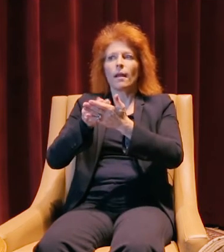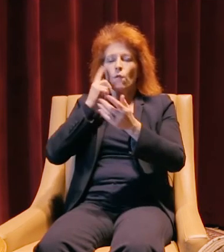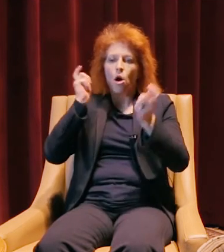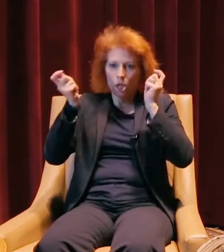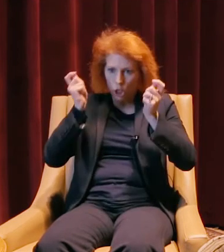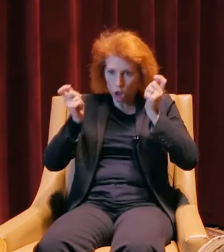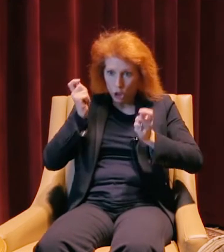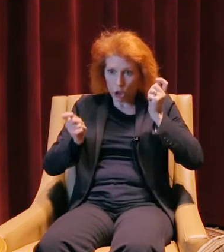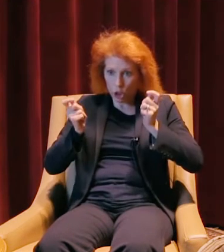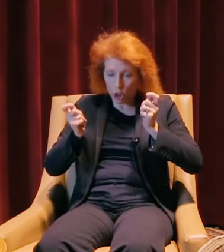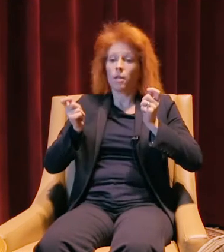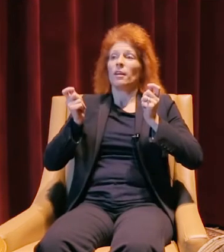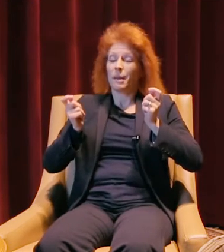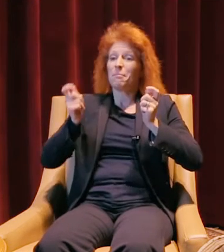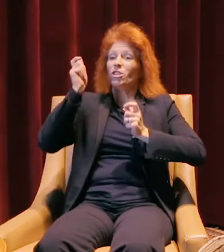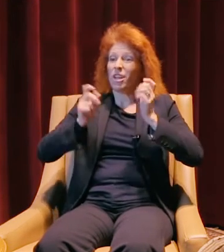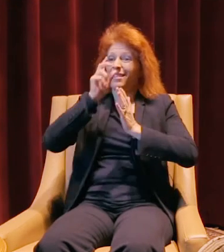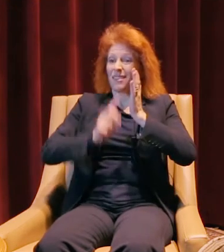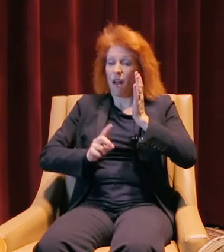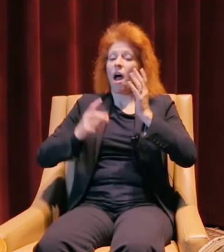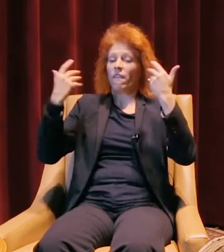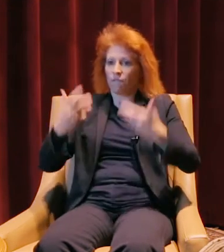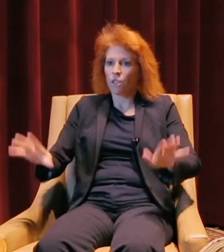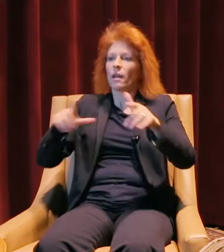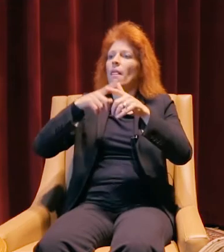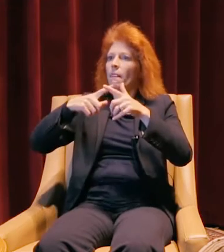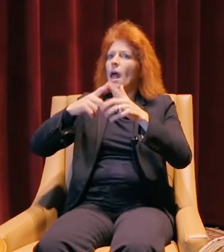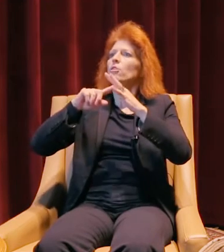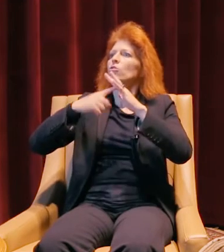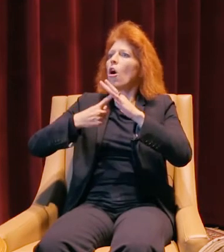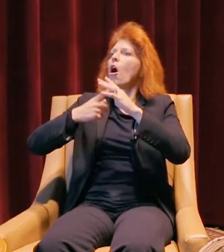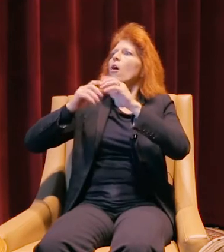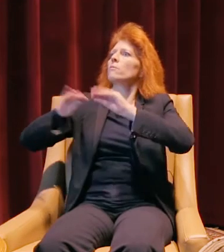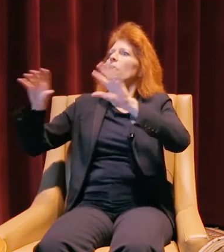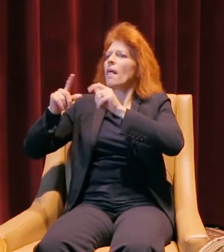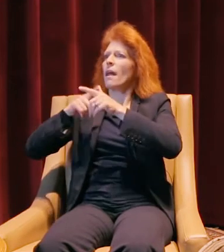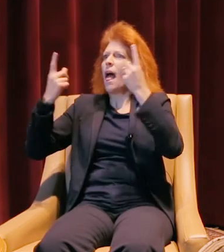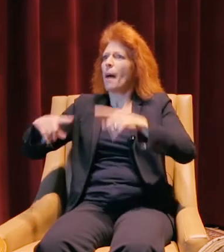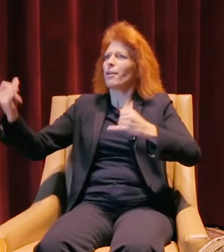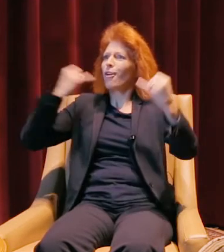But once we got through that round, and started releasing 'em, we started getting phone call after phone call of happy customers,